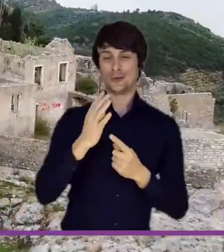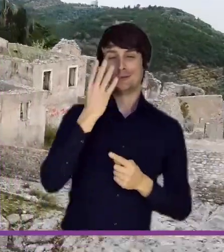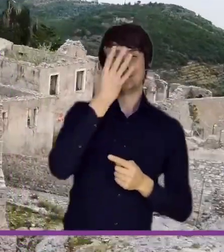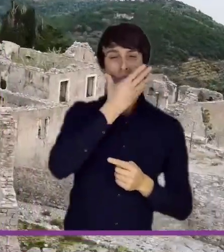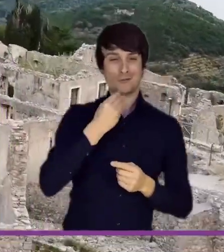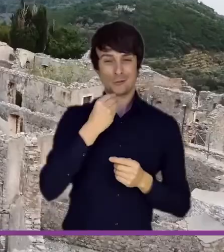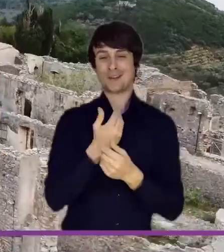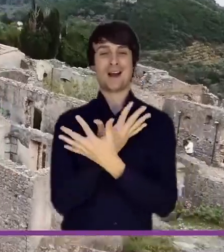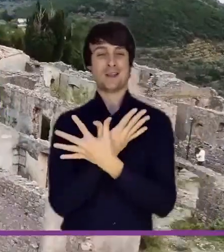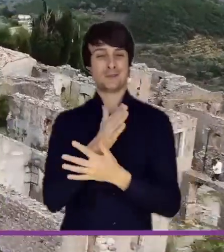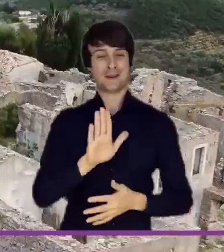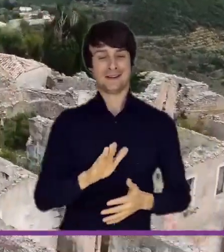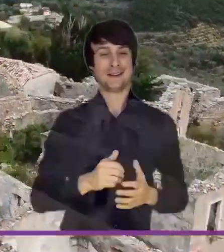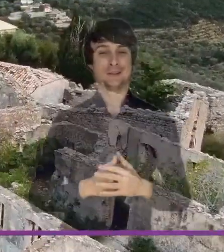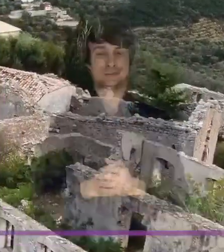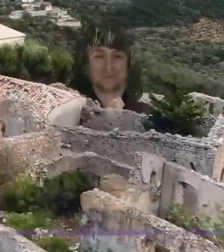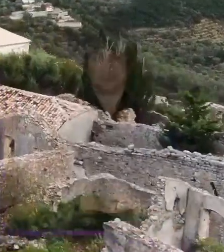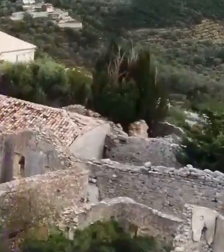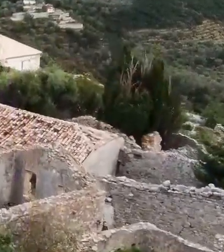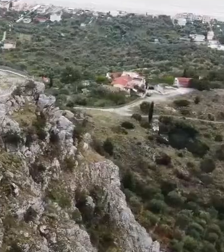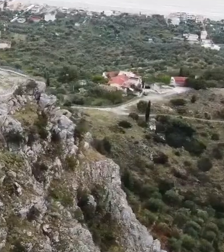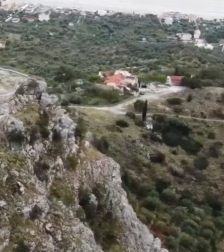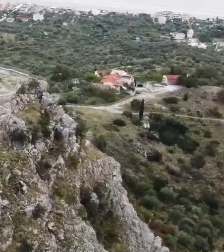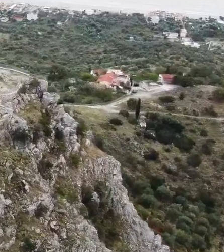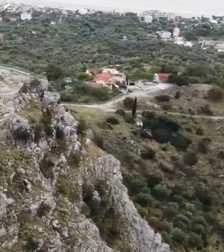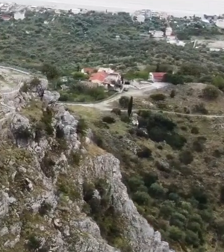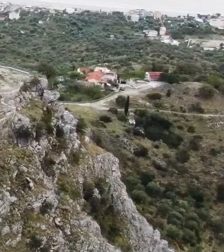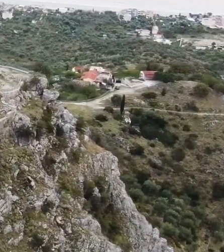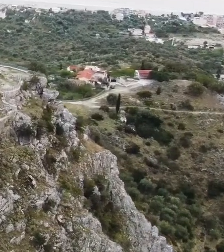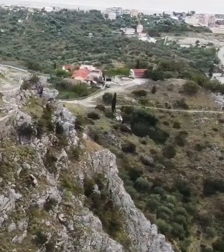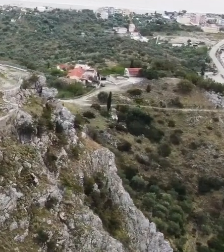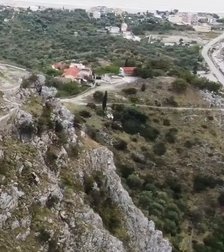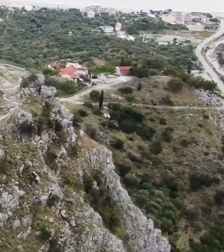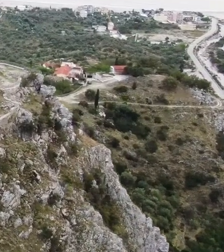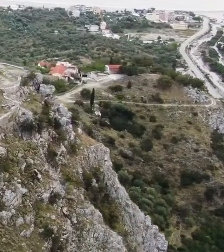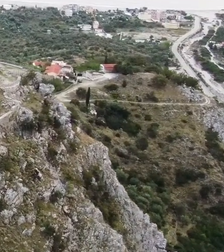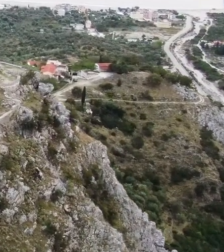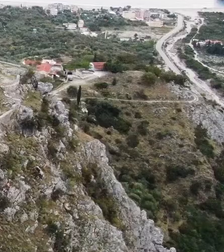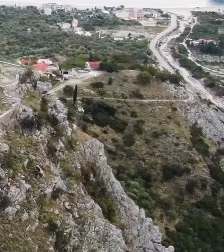Disclaimer: The contents of this publication are the sole responsibility of the expert and can in no way be taken to reﬂect the views of the European Union.